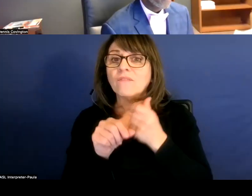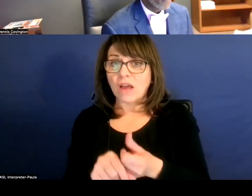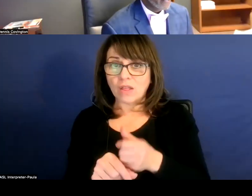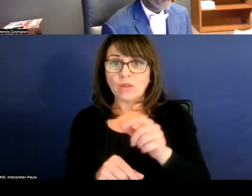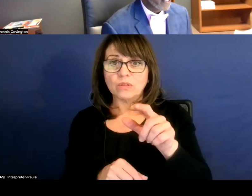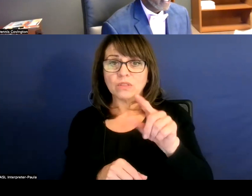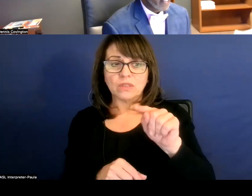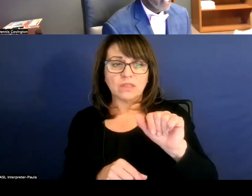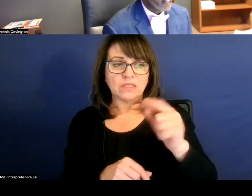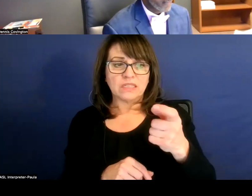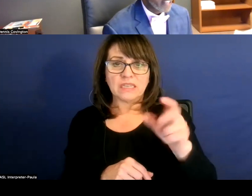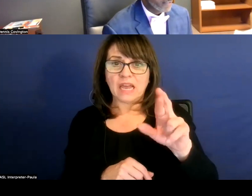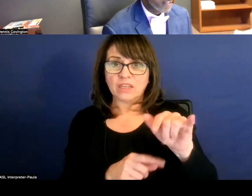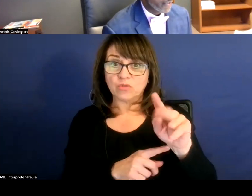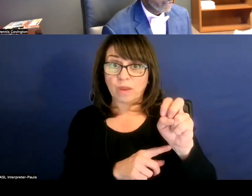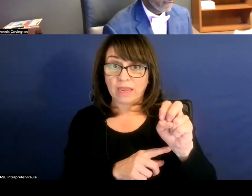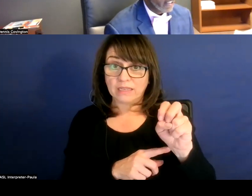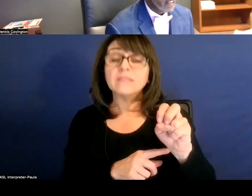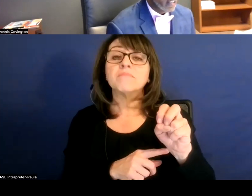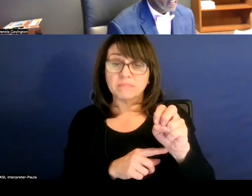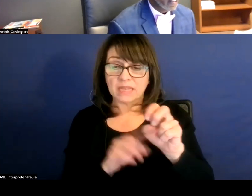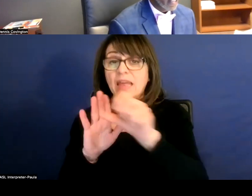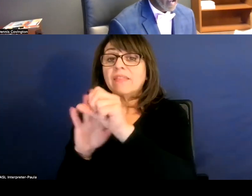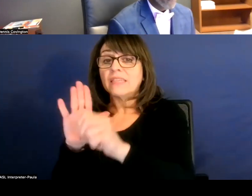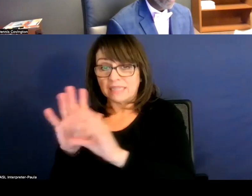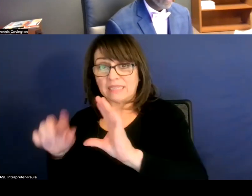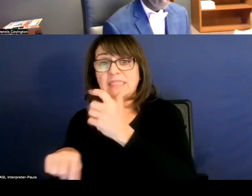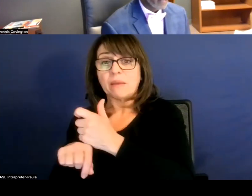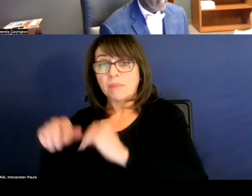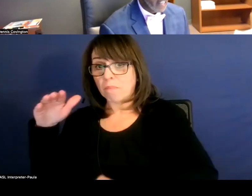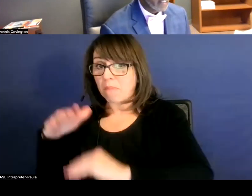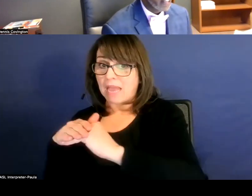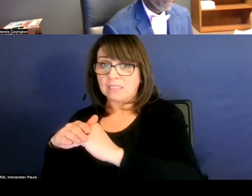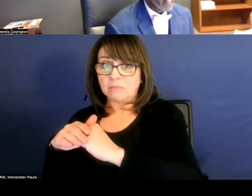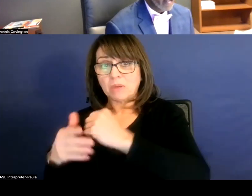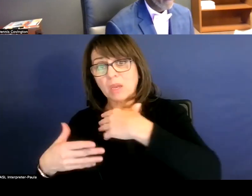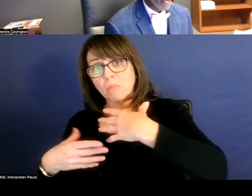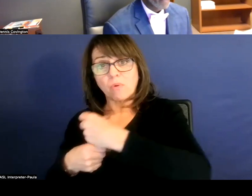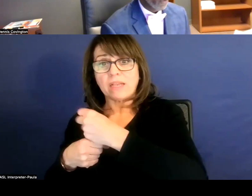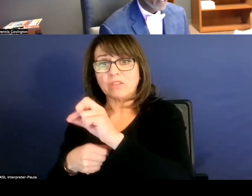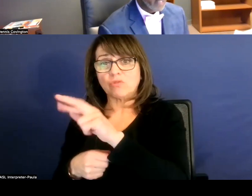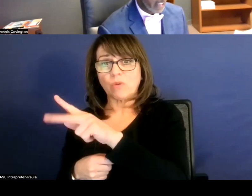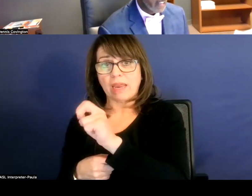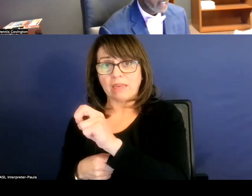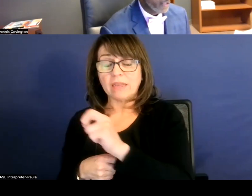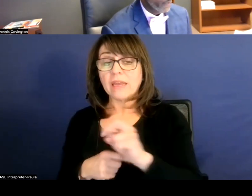you saw that where the state sets the maximum compress rate. And then our board has elected that we can have five golden pennies,